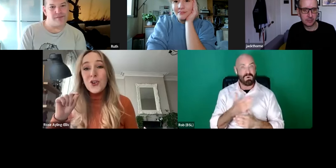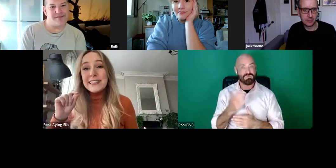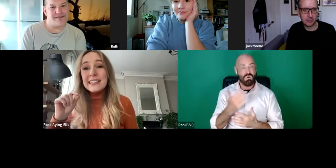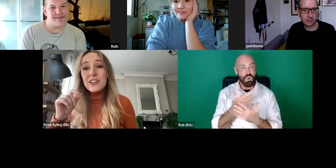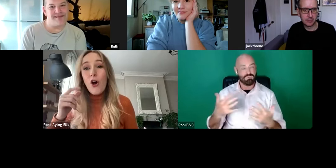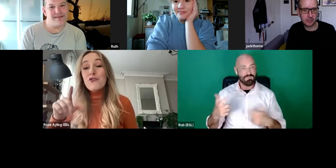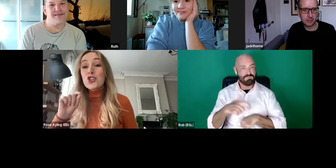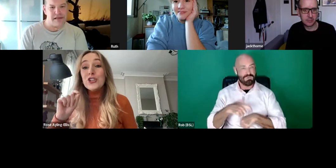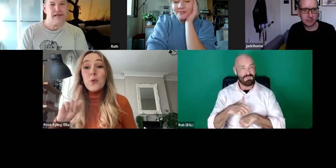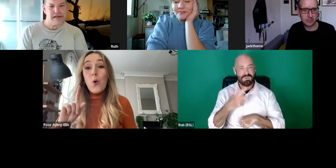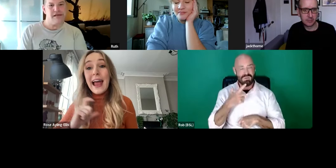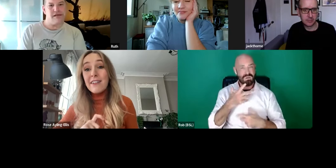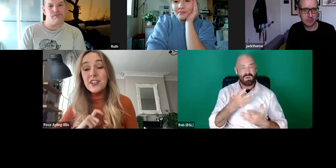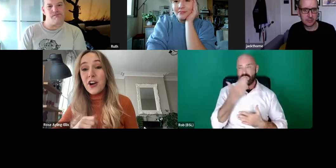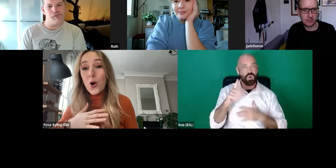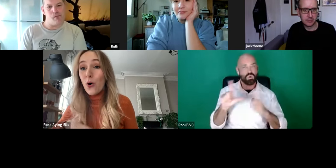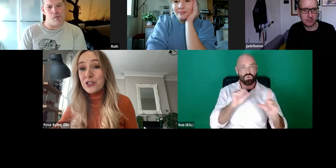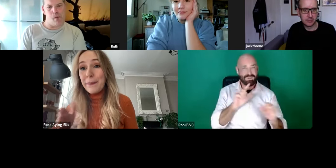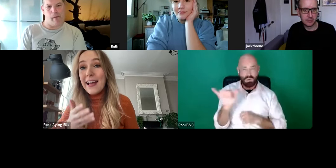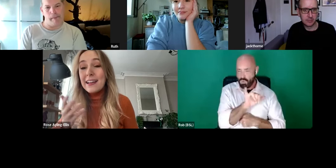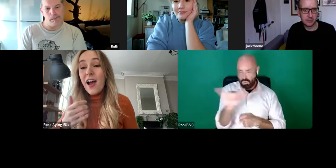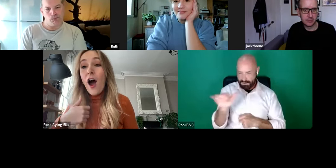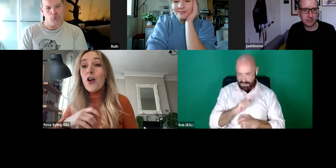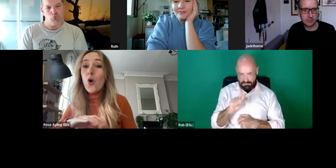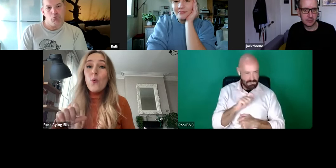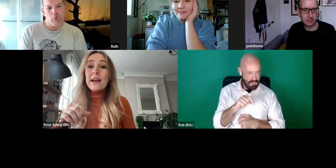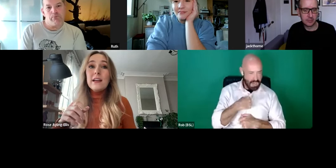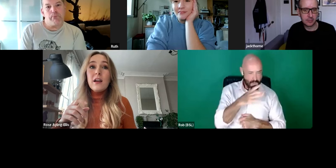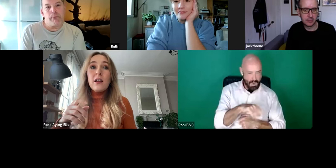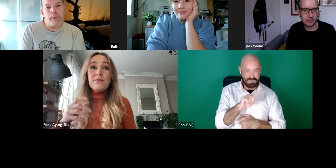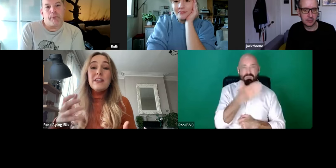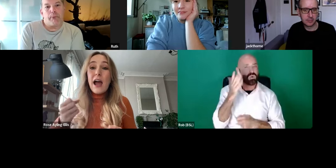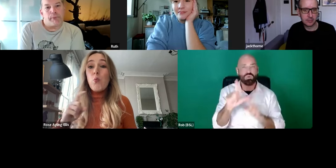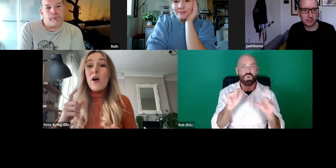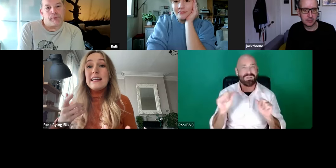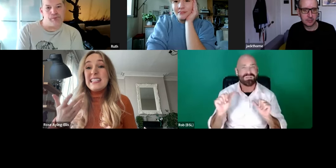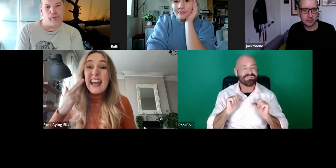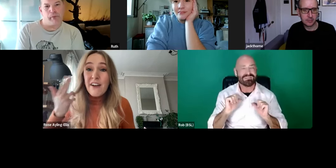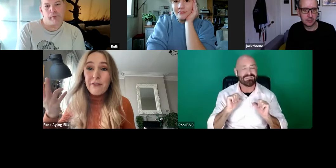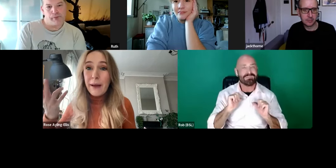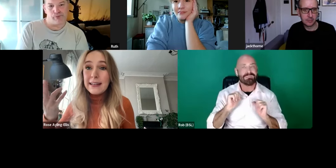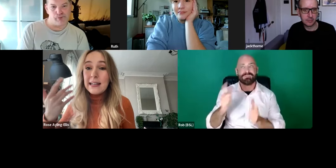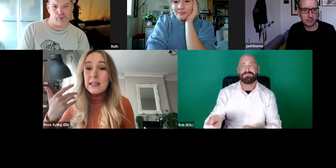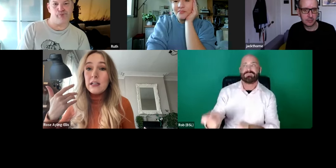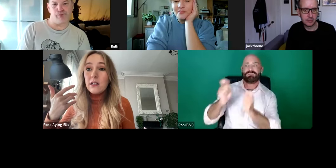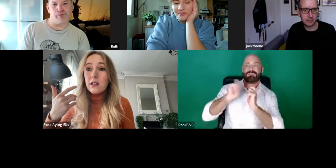choice of choosing what character I want to play. I always get what is deaf, basically